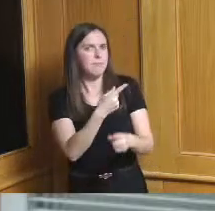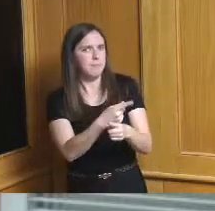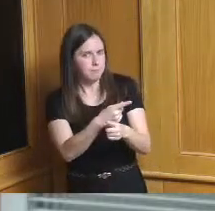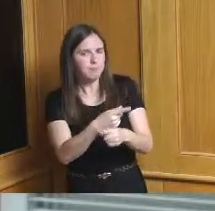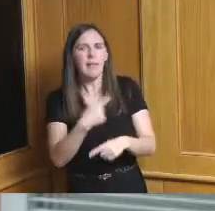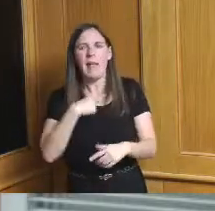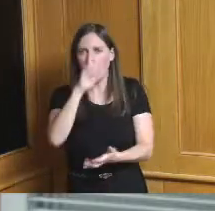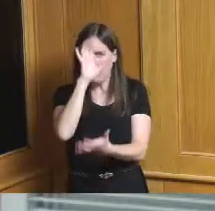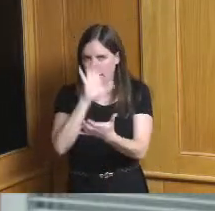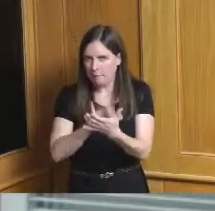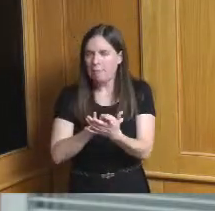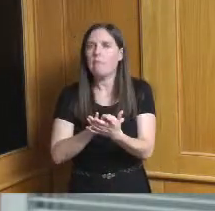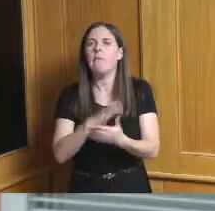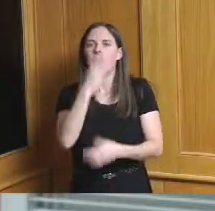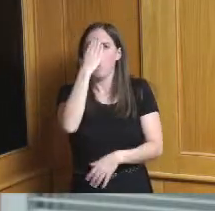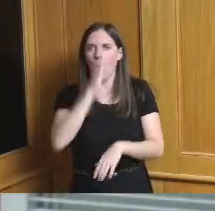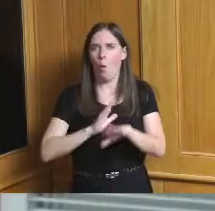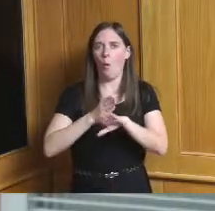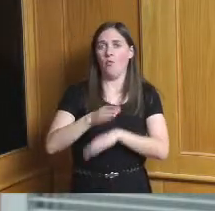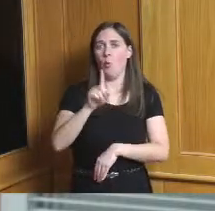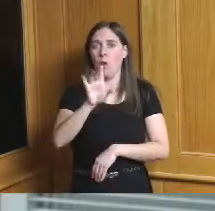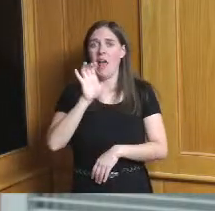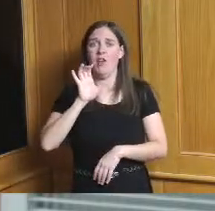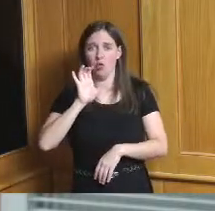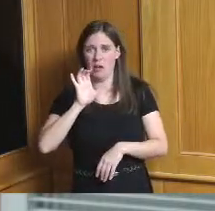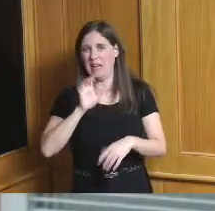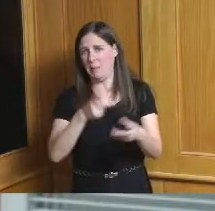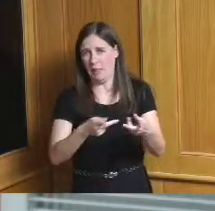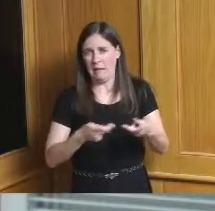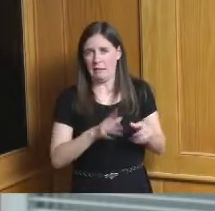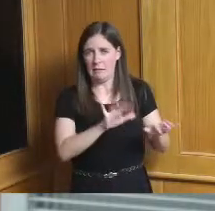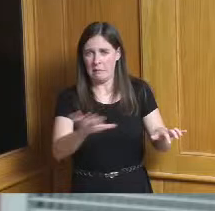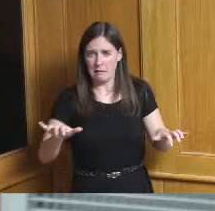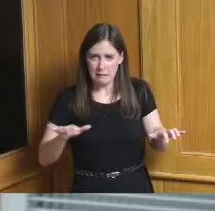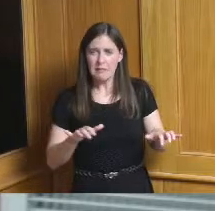much of the more than 100 providers in Hamilton County all of them are offering the booster shot